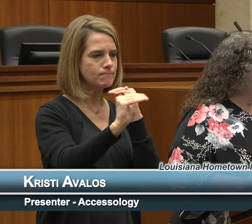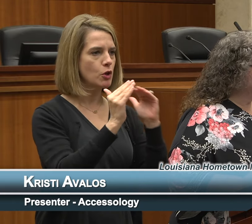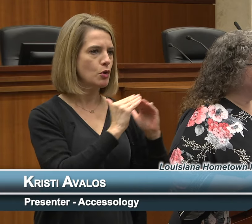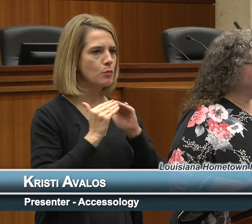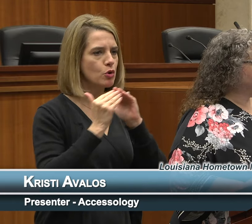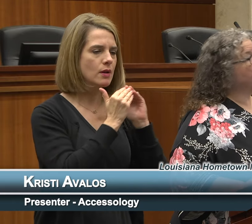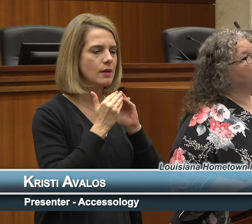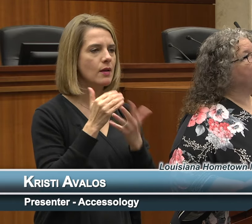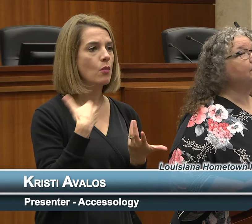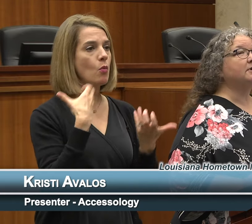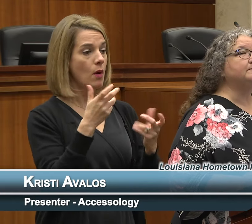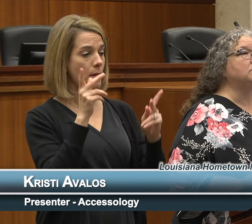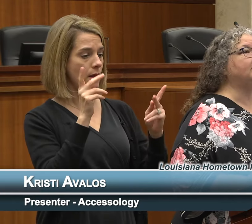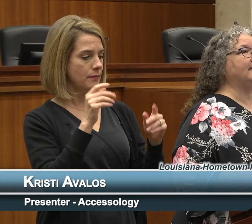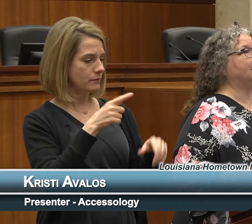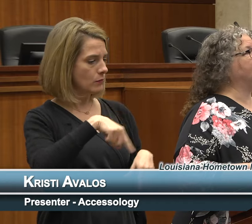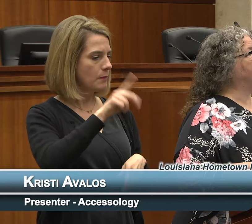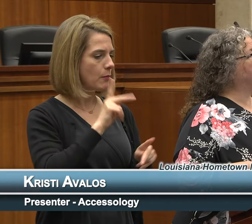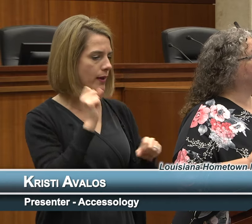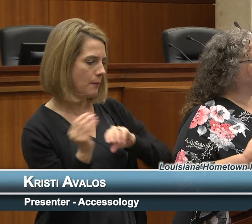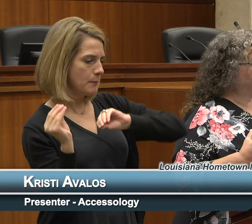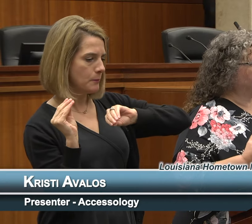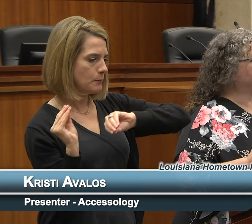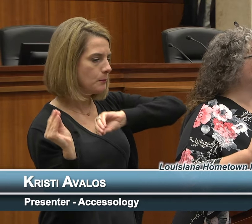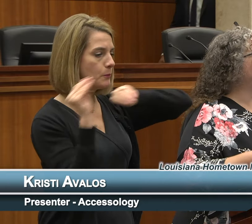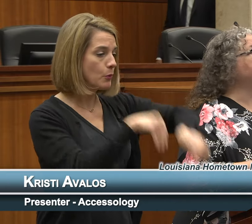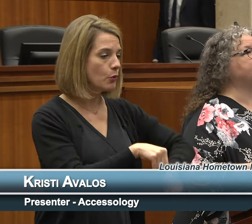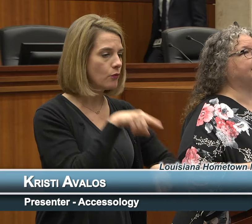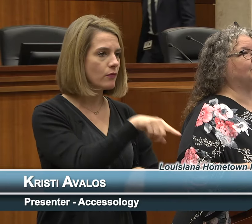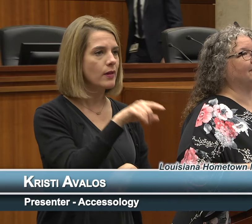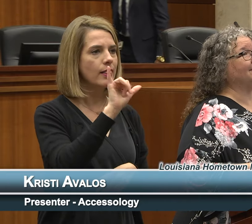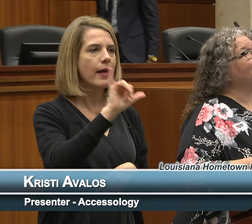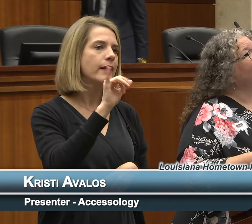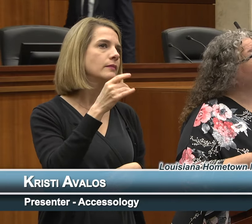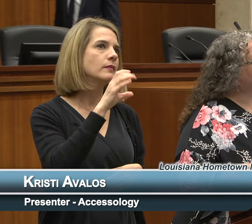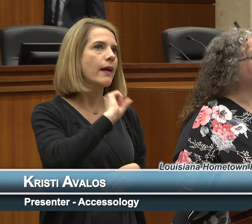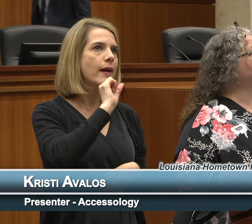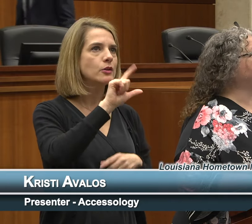wanted places where people could move in in their in their 20s and 30s, and still be